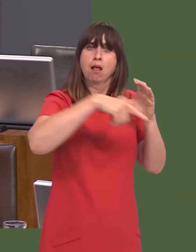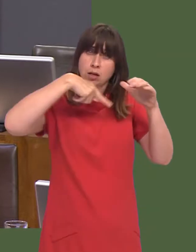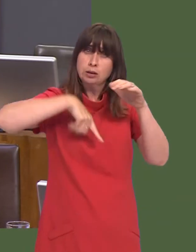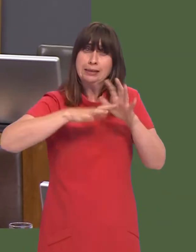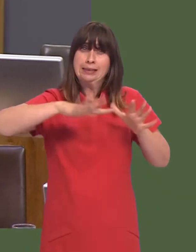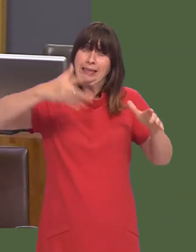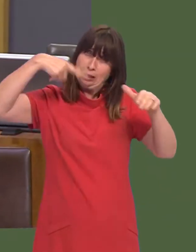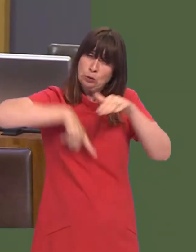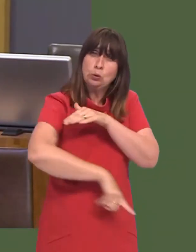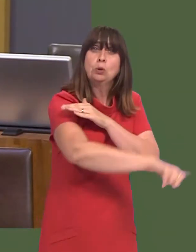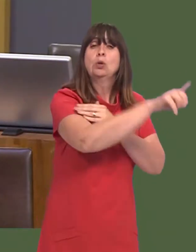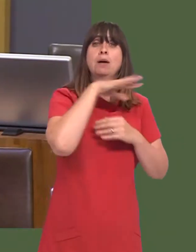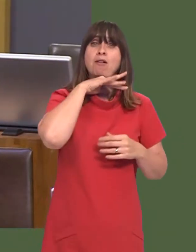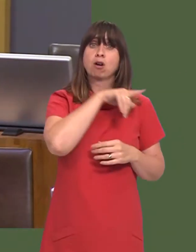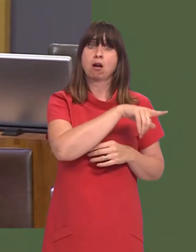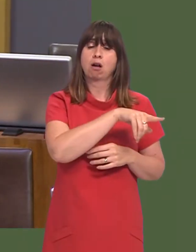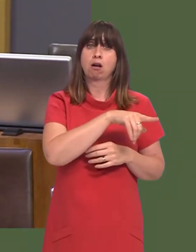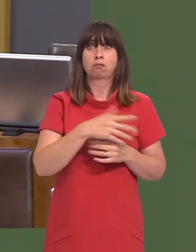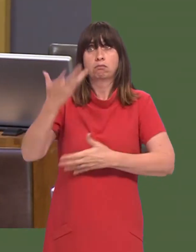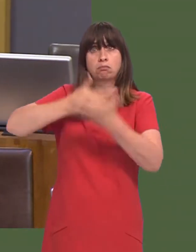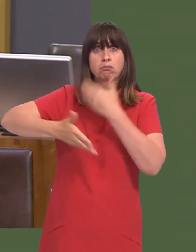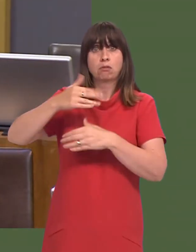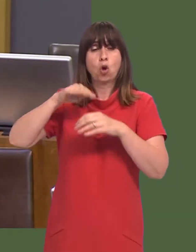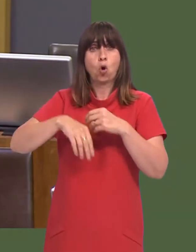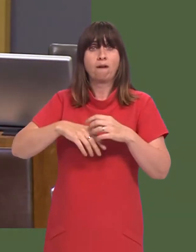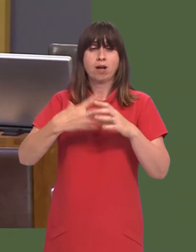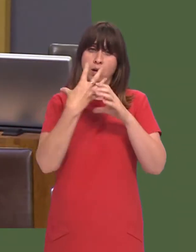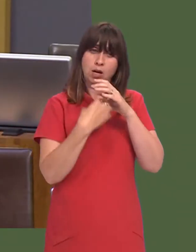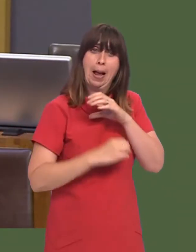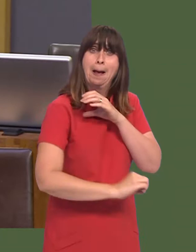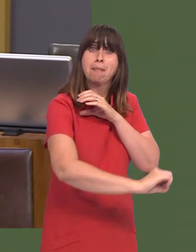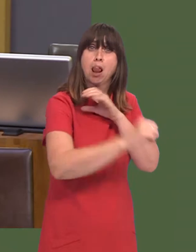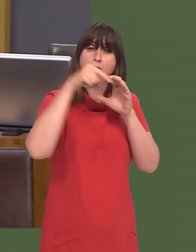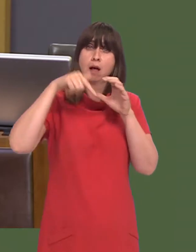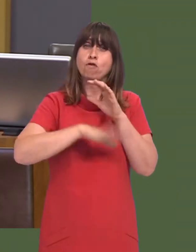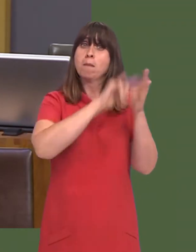Can you provide an update, First Minister, on the progress made in bringing a fibre-optic